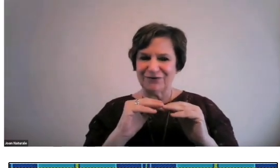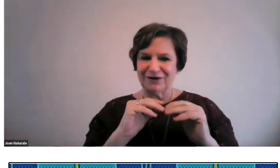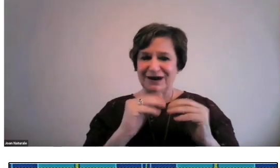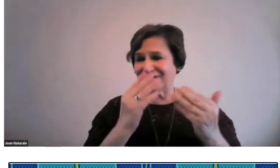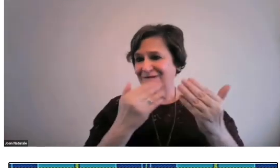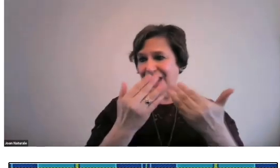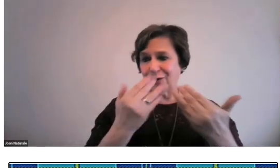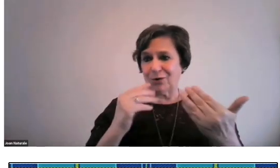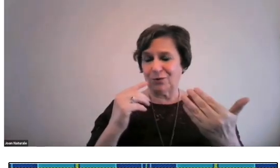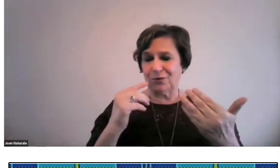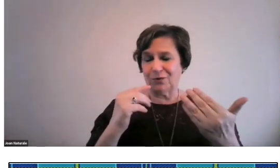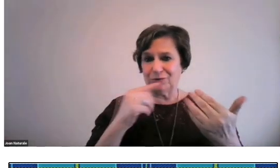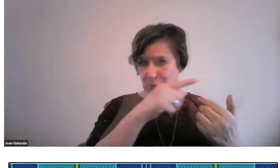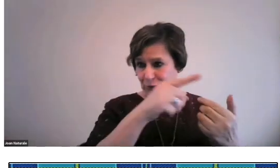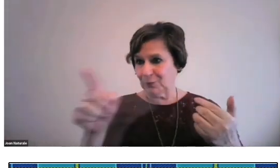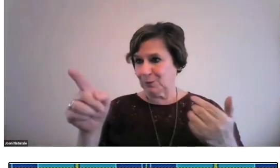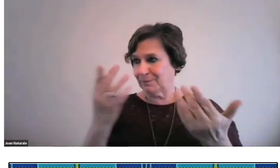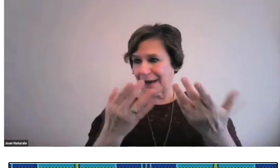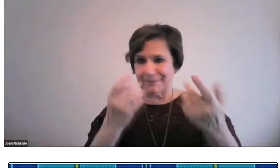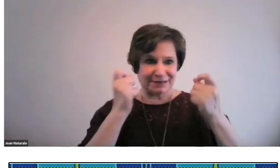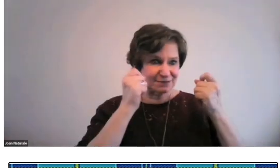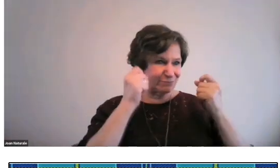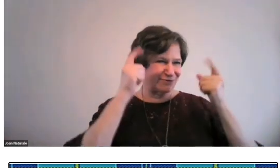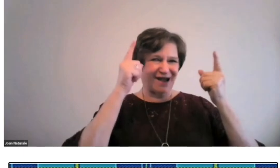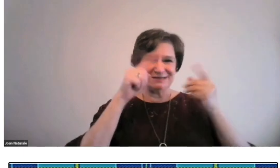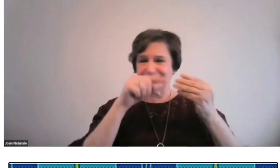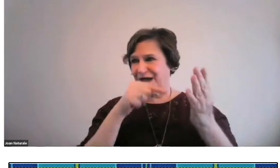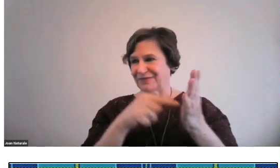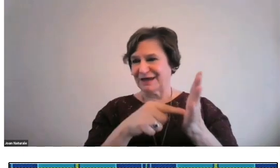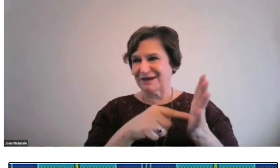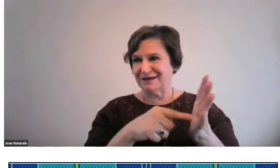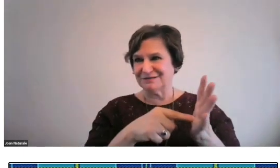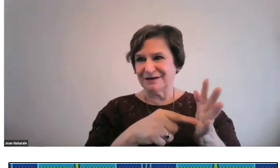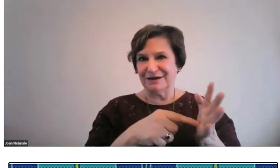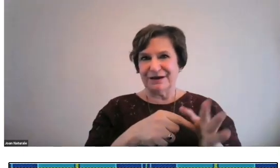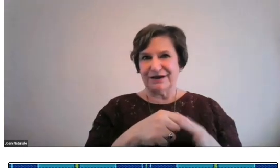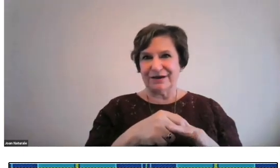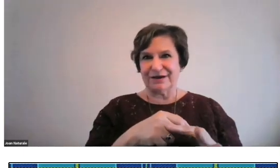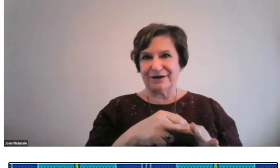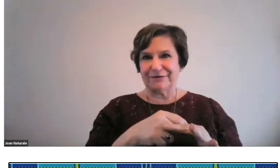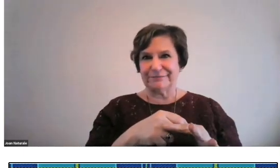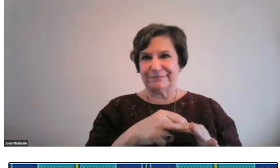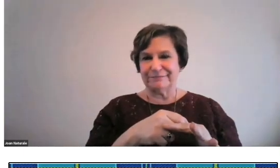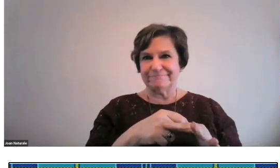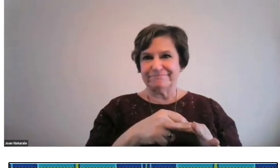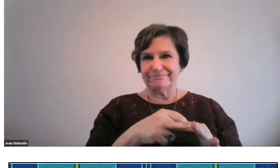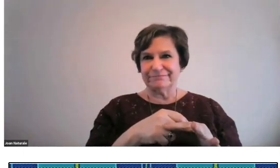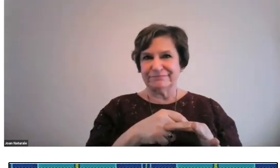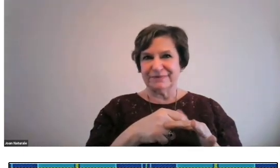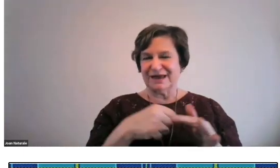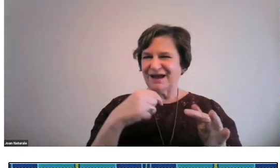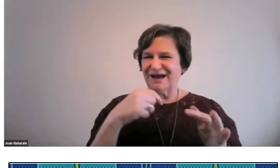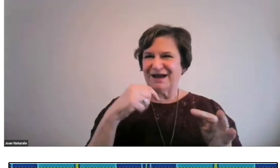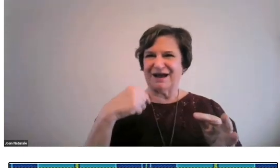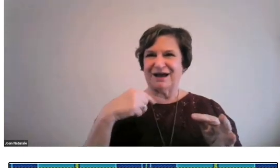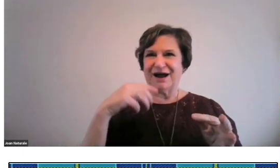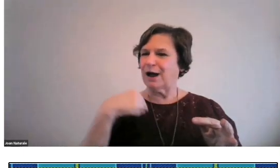Even though you may be surprised by this.